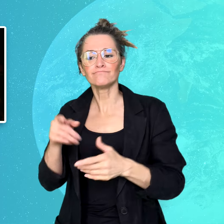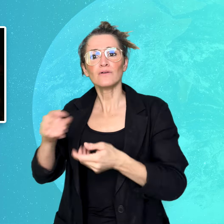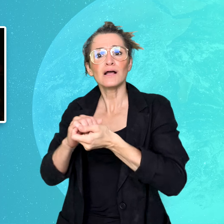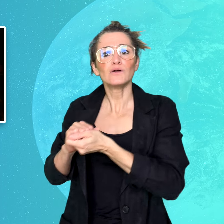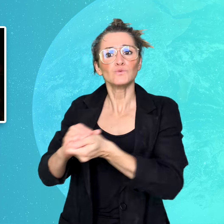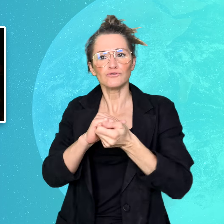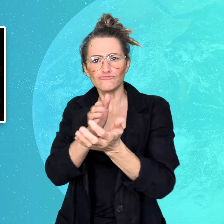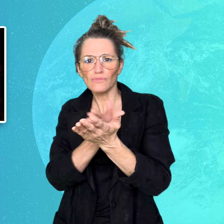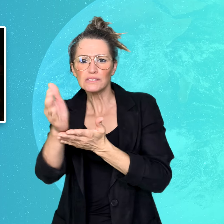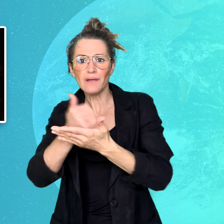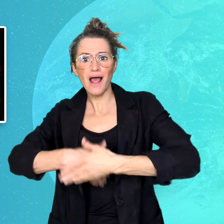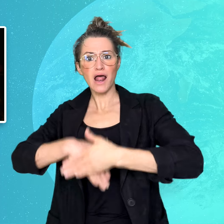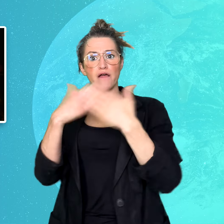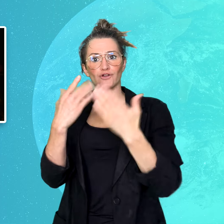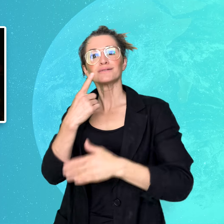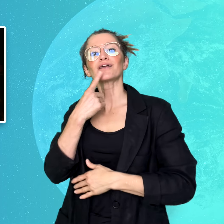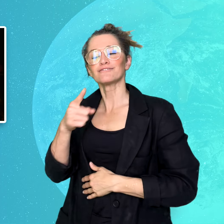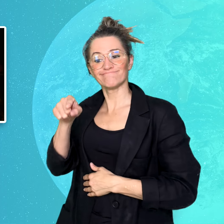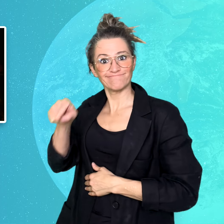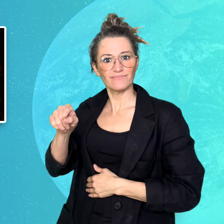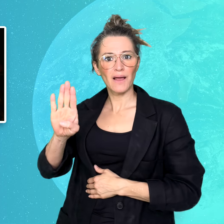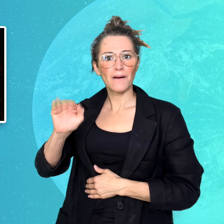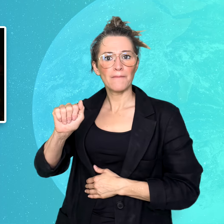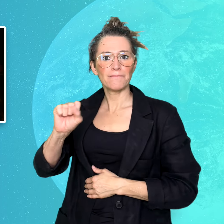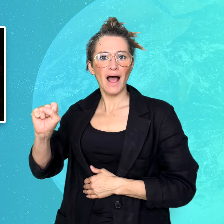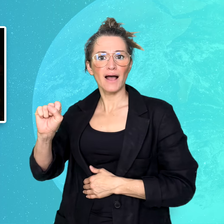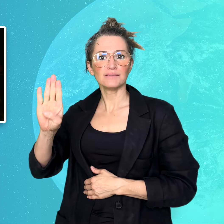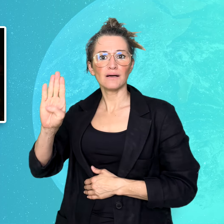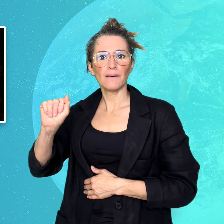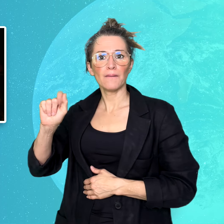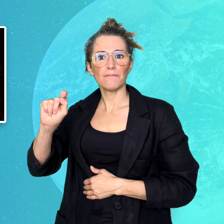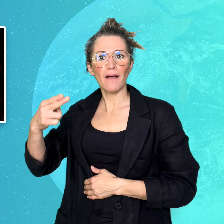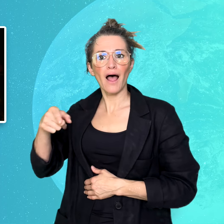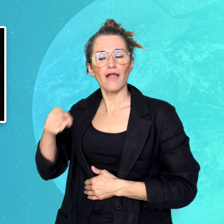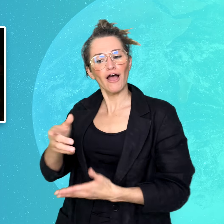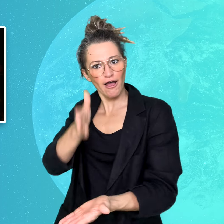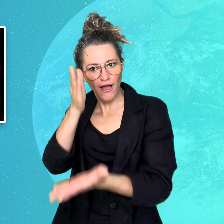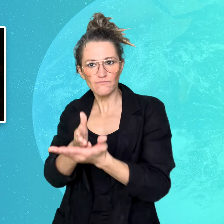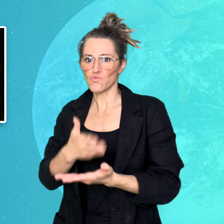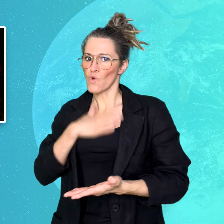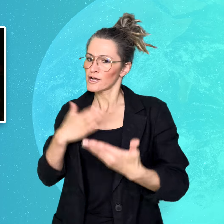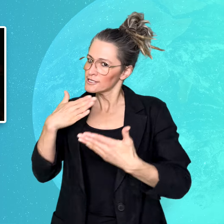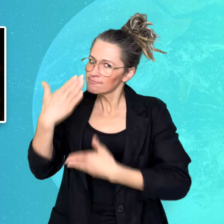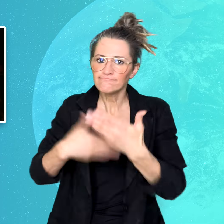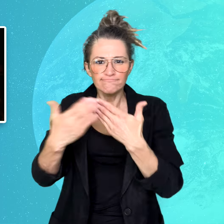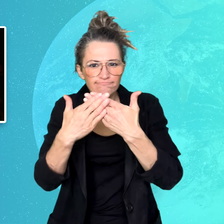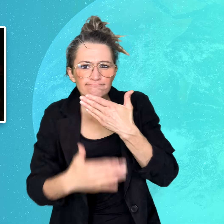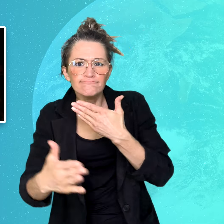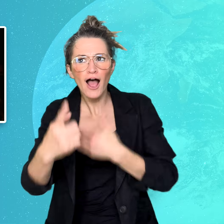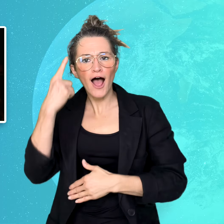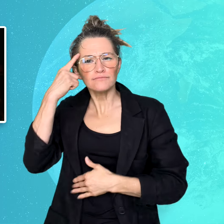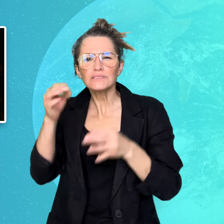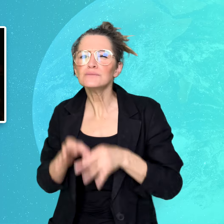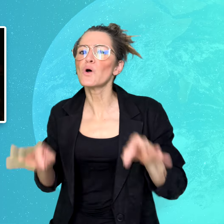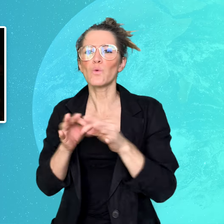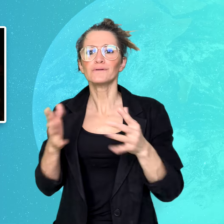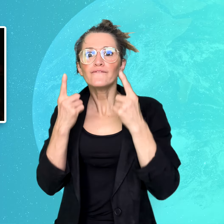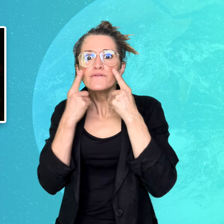will continue to prioritize visuals to help build an inclusive